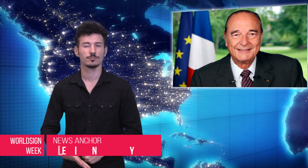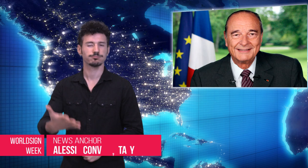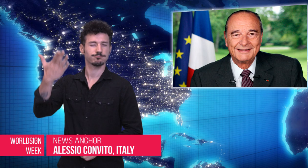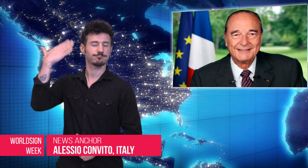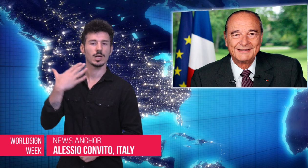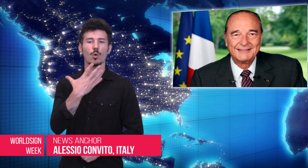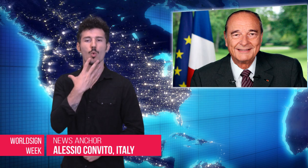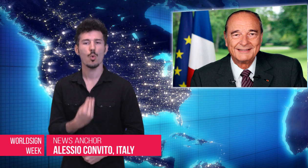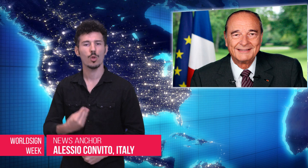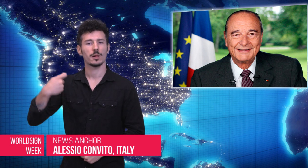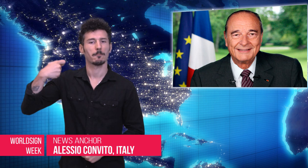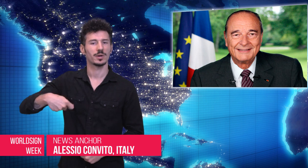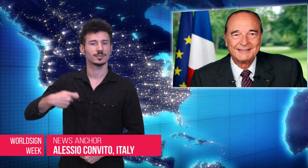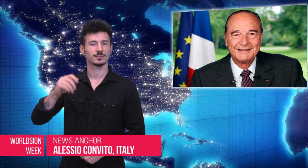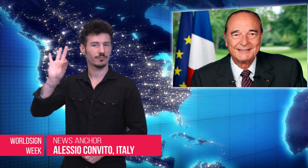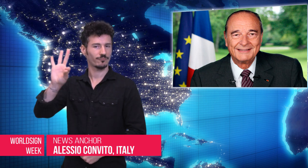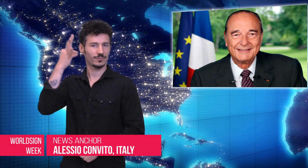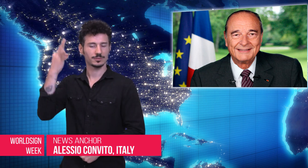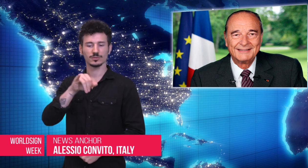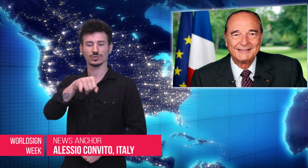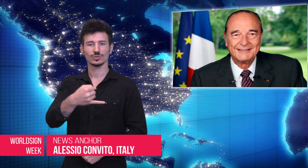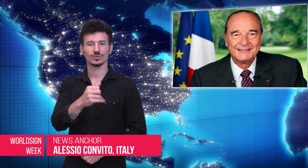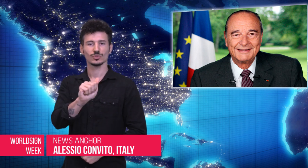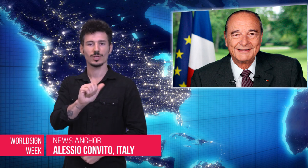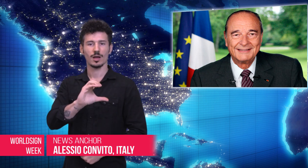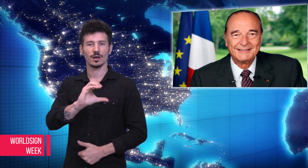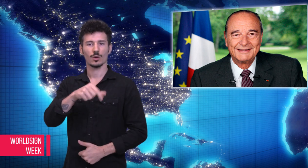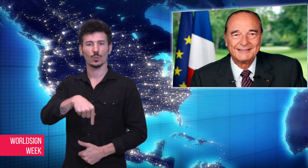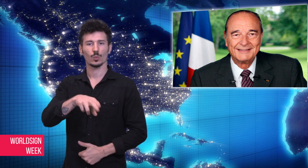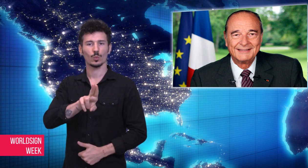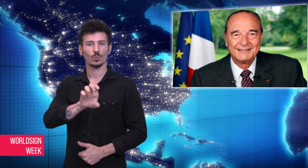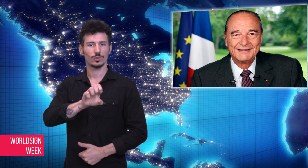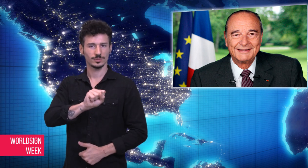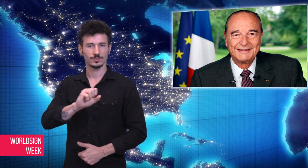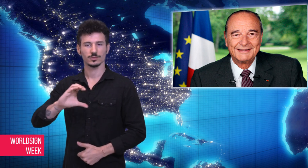The former president of France,